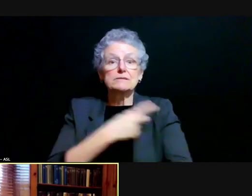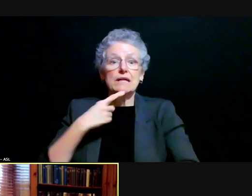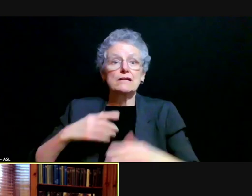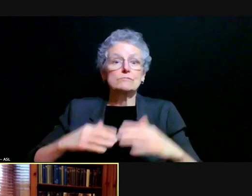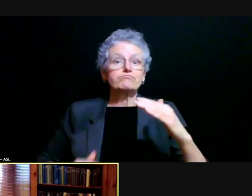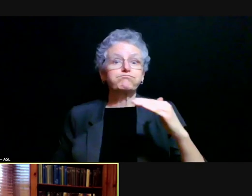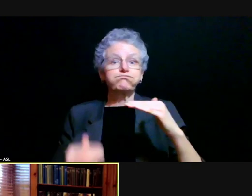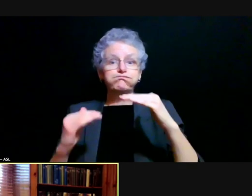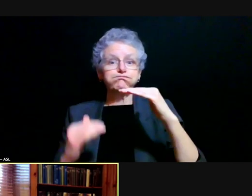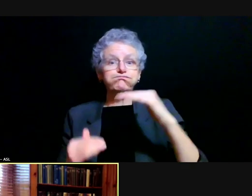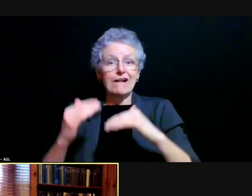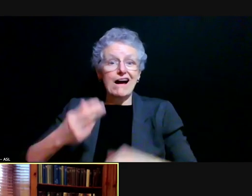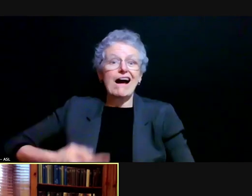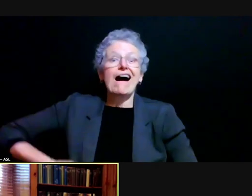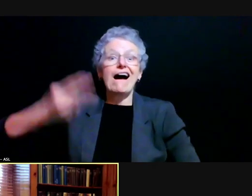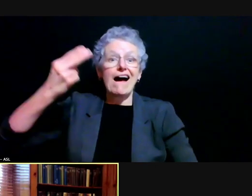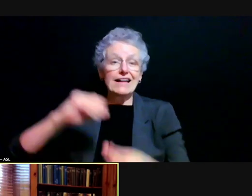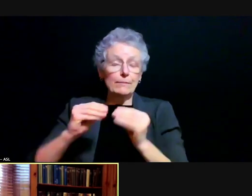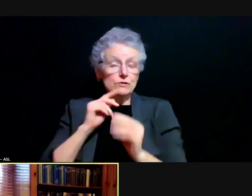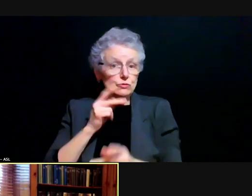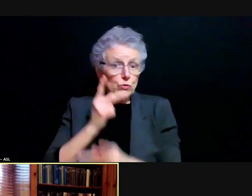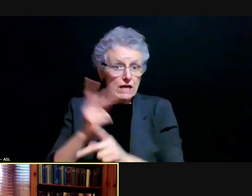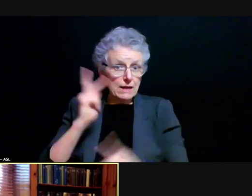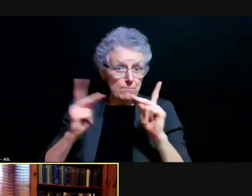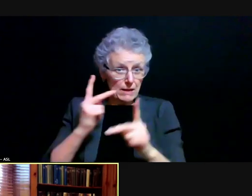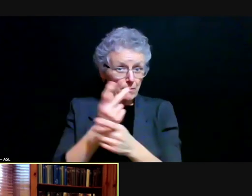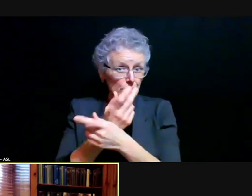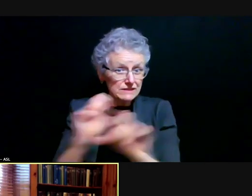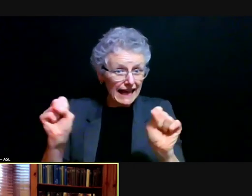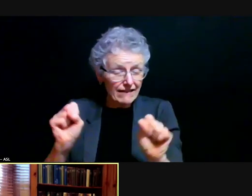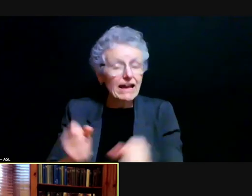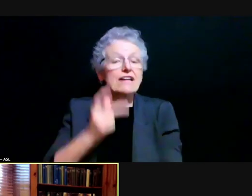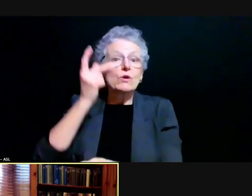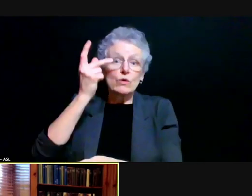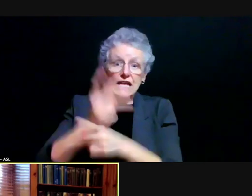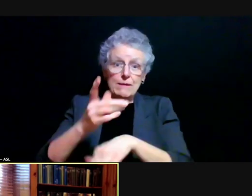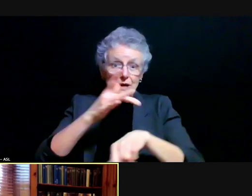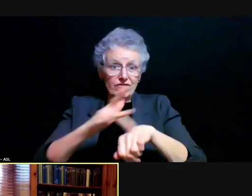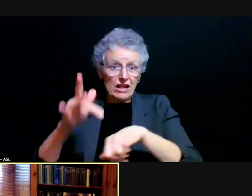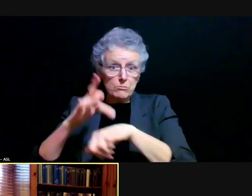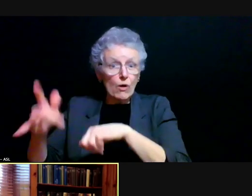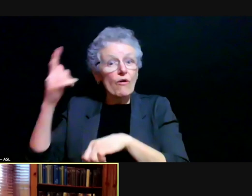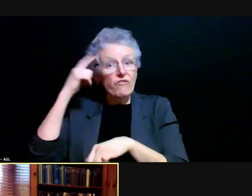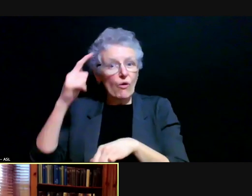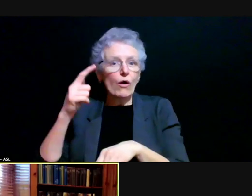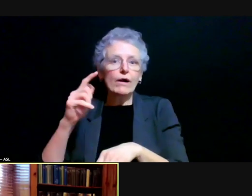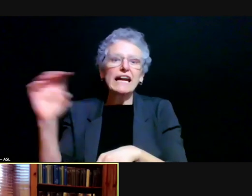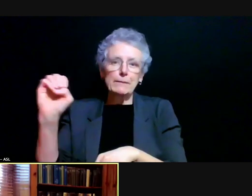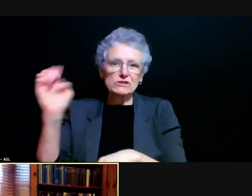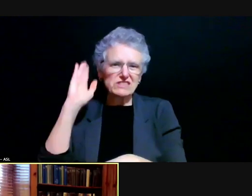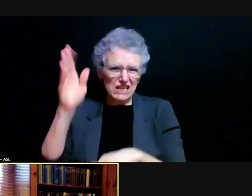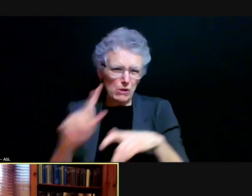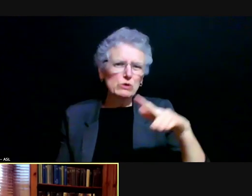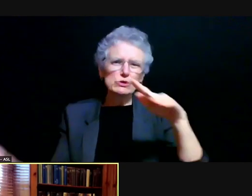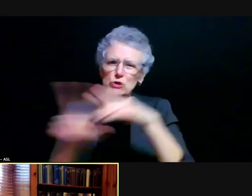To keep people safe and to save room for the inevitable emergencies that occur all times of the year.